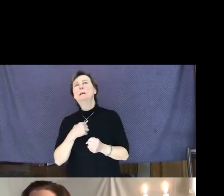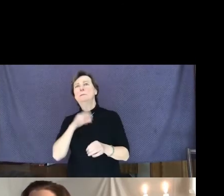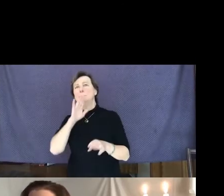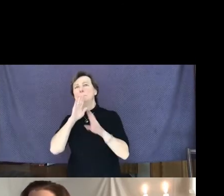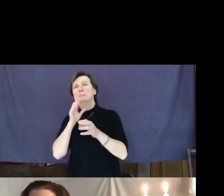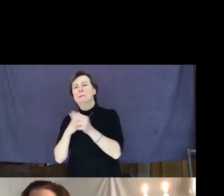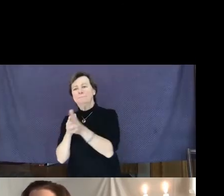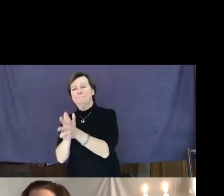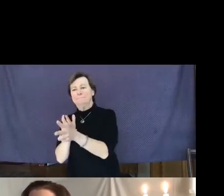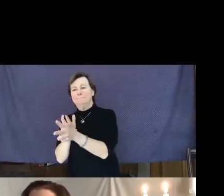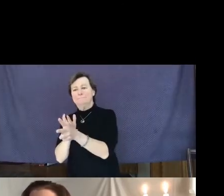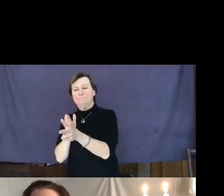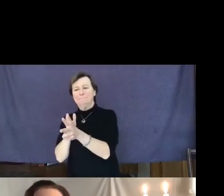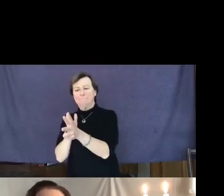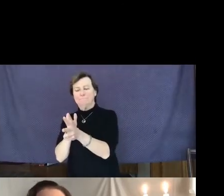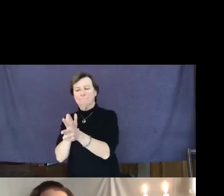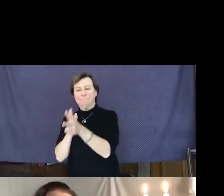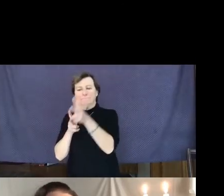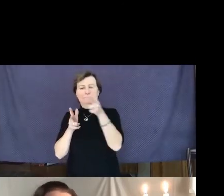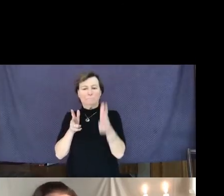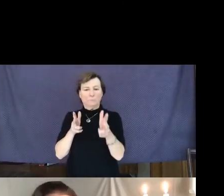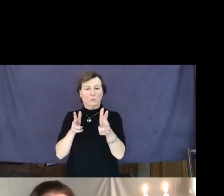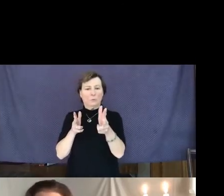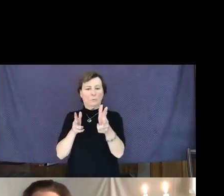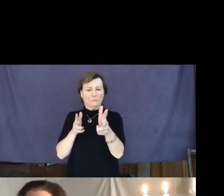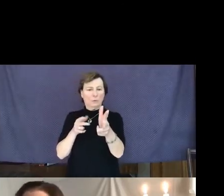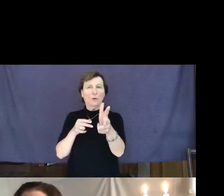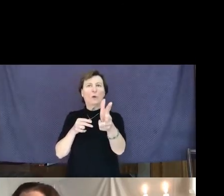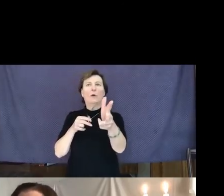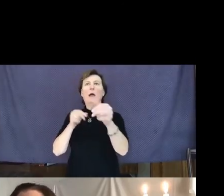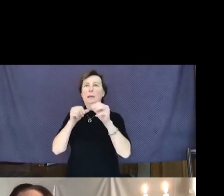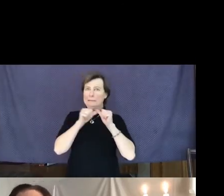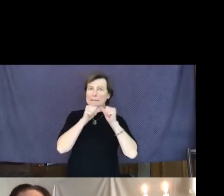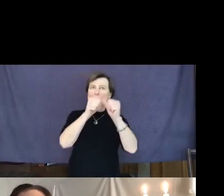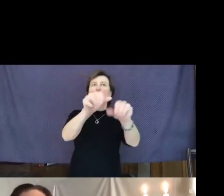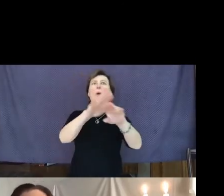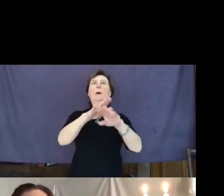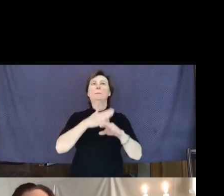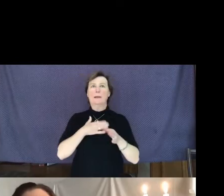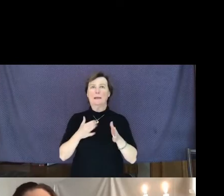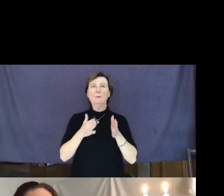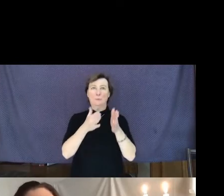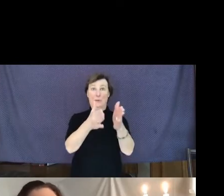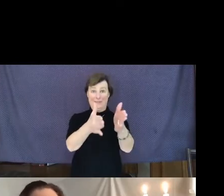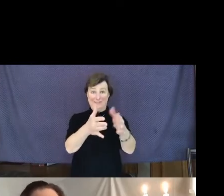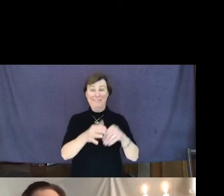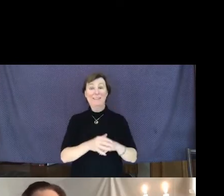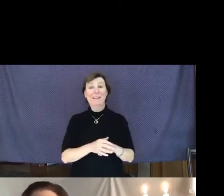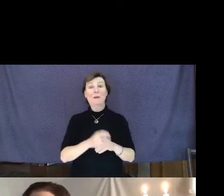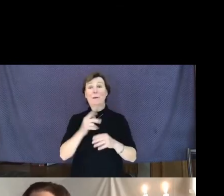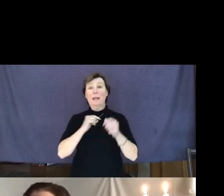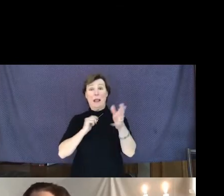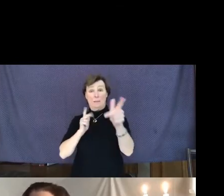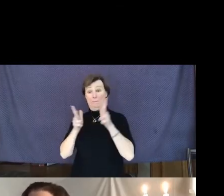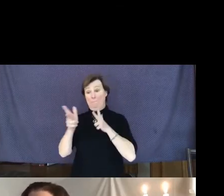could and continued on my way. And just as I passed the car that is